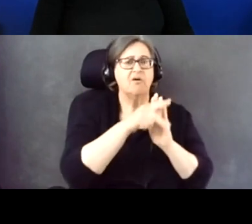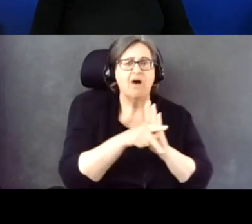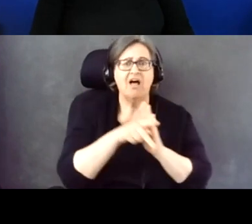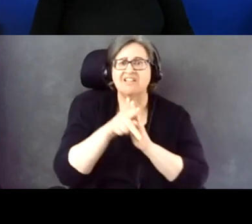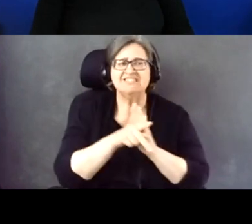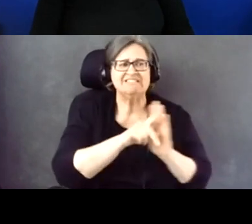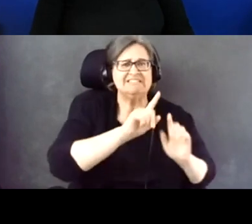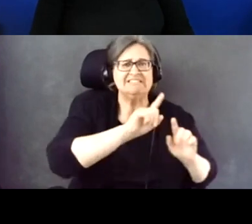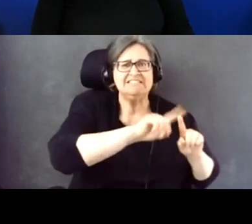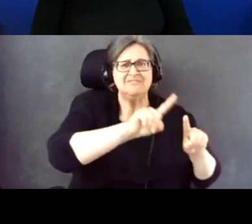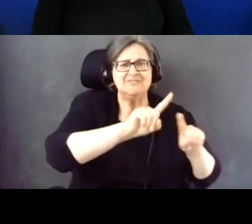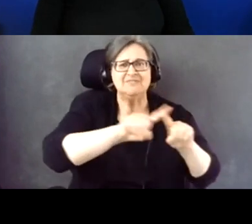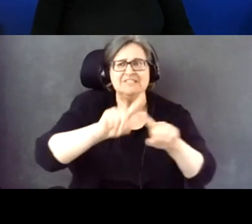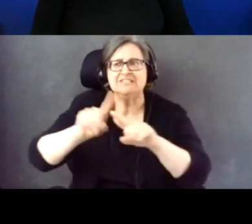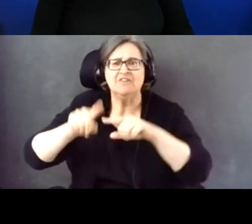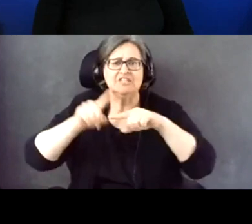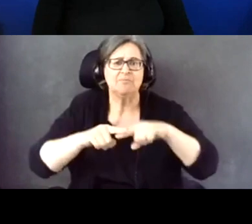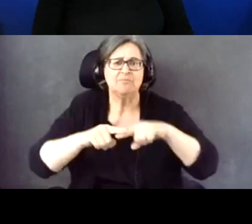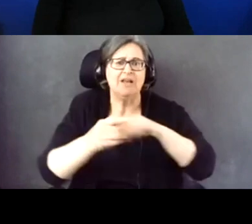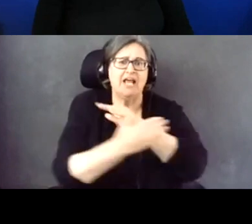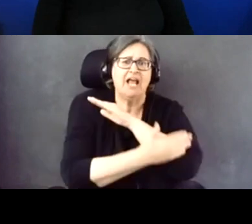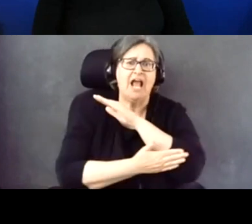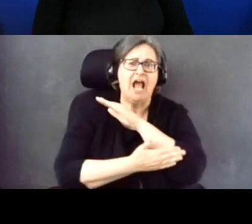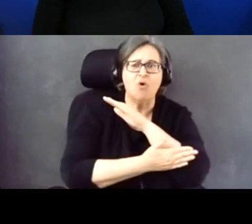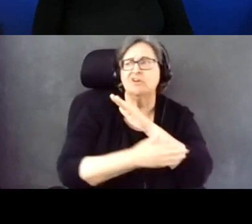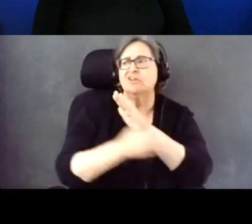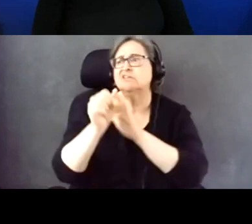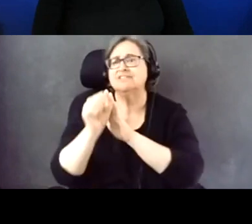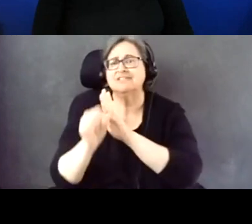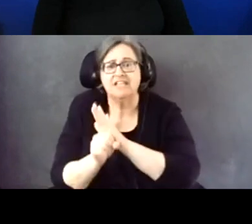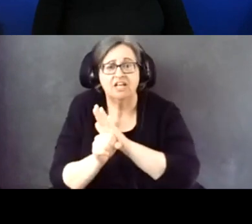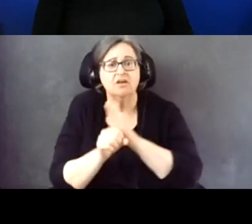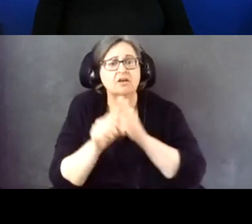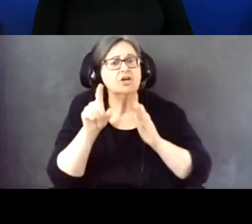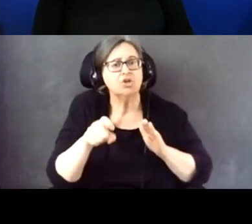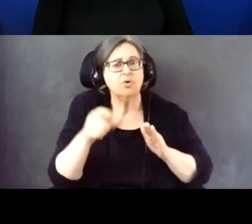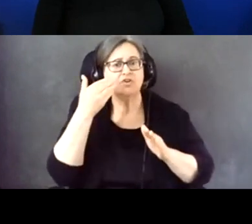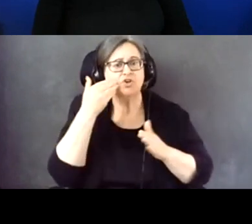And so it's making sure that you're aware of what's going on at your local level.